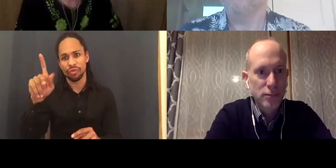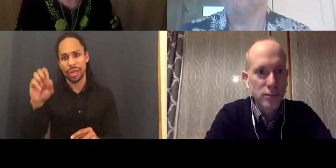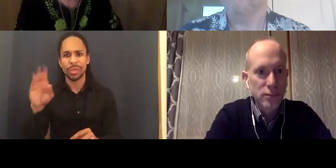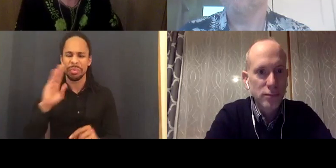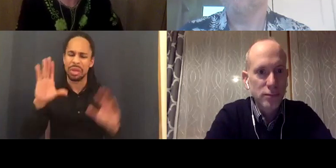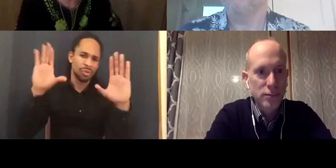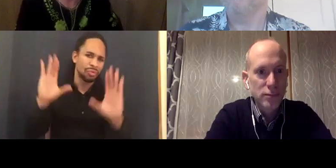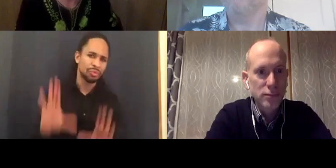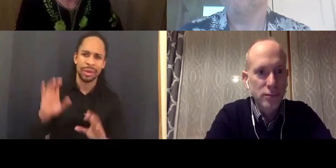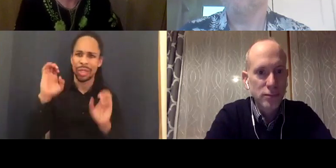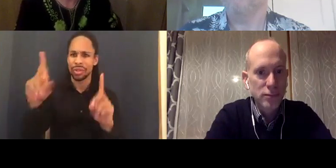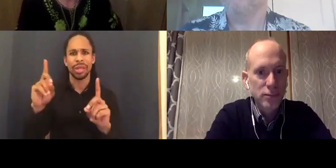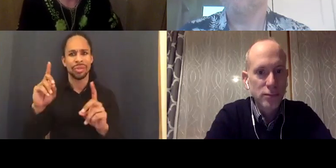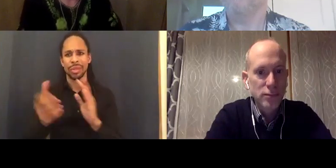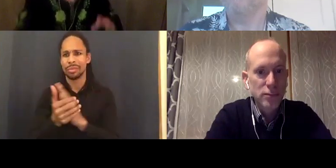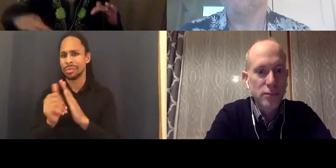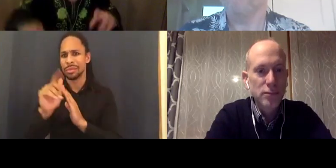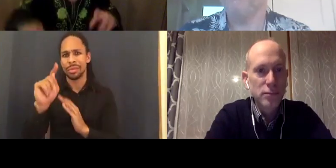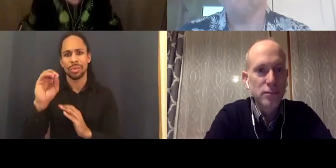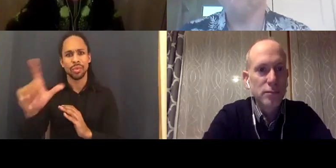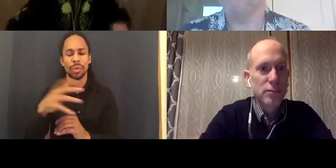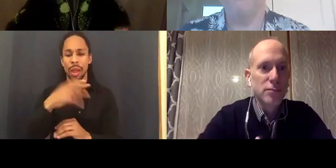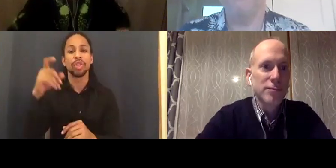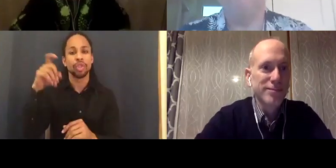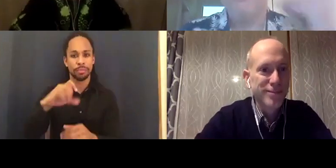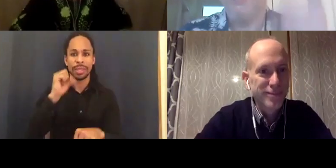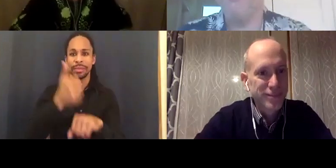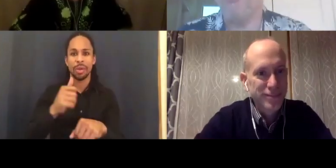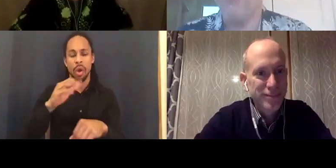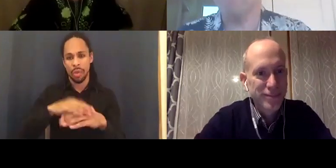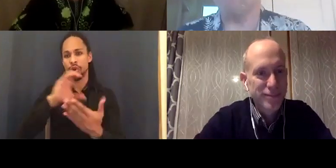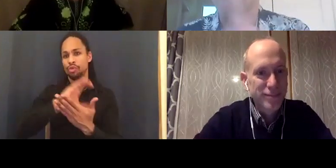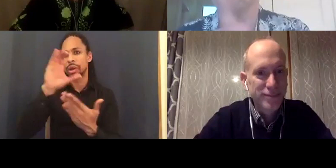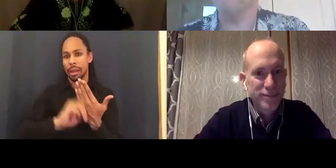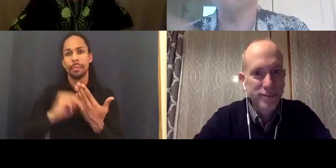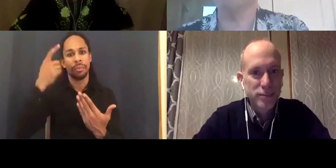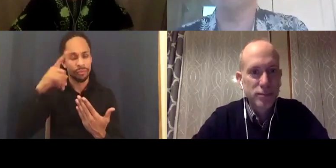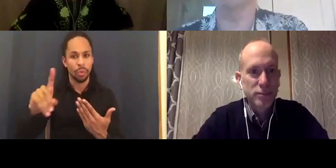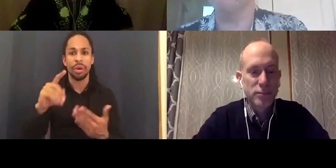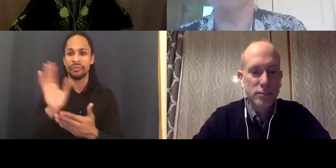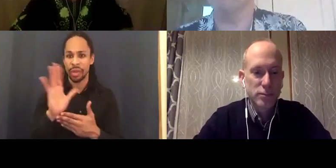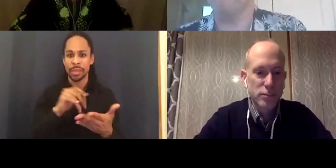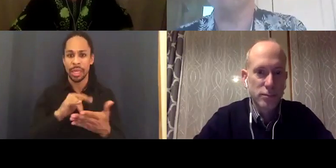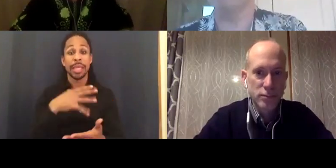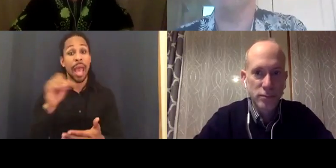be put on the curriculum. LAWRENCE CARTER LONG: I think I'll wrap with that. Where can people find out more about